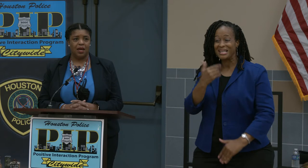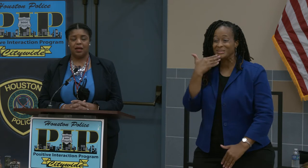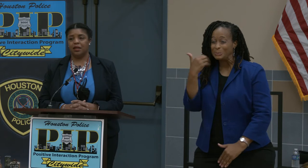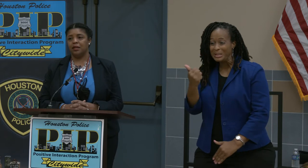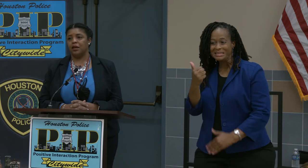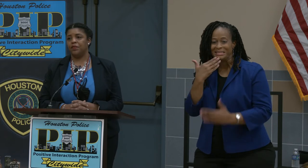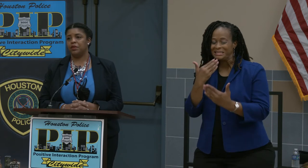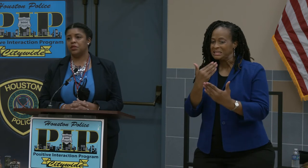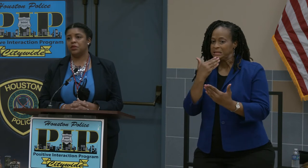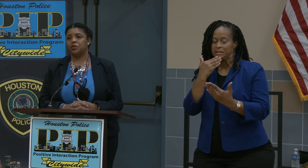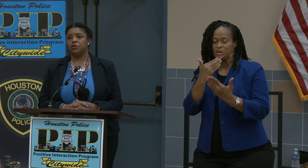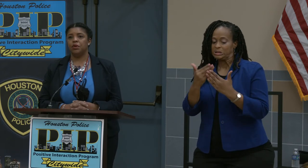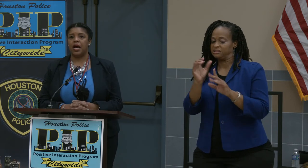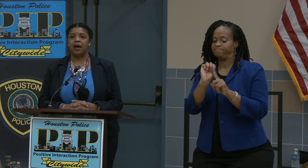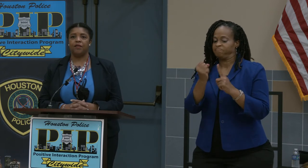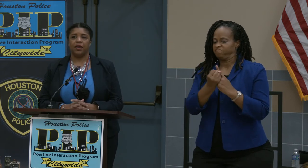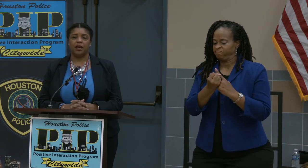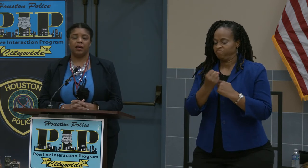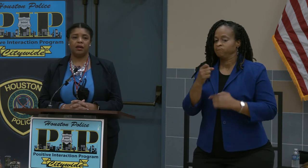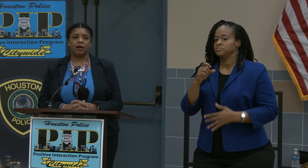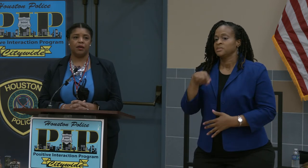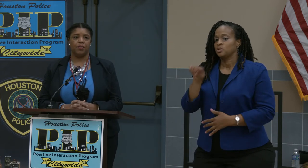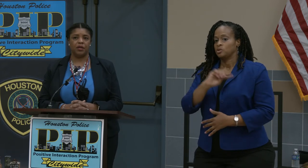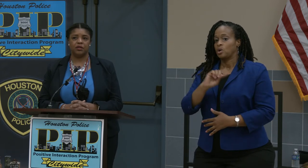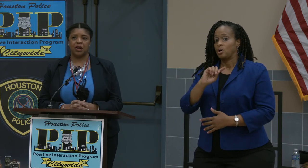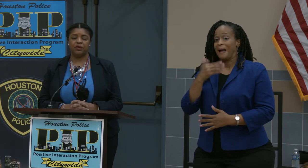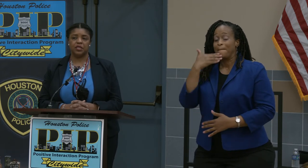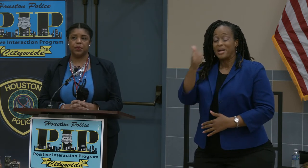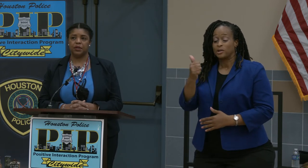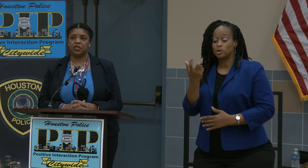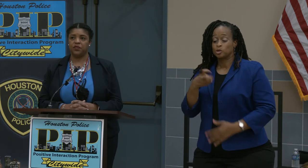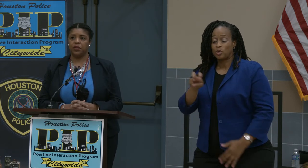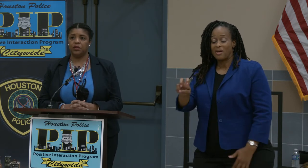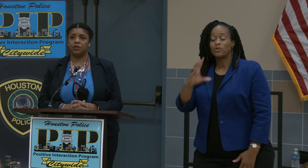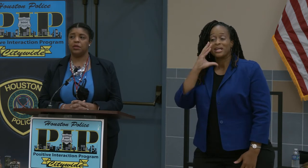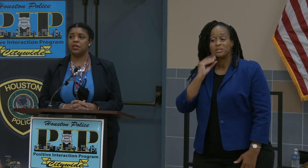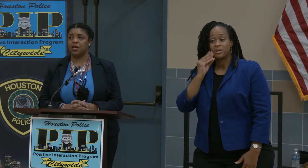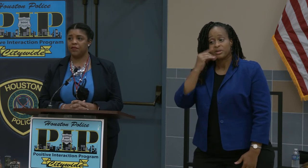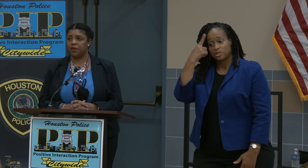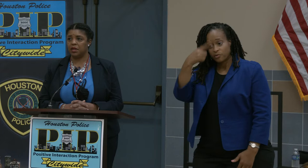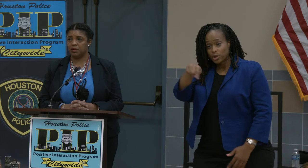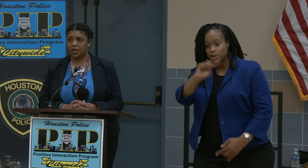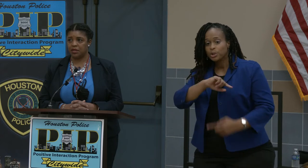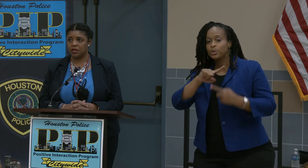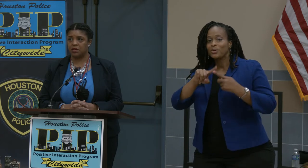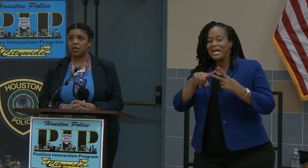And in an effort to have a better traveling experience for you, and safer intersections,